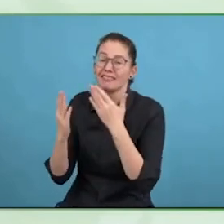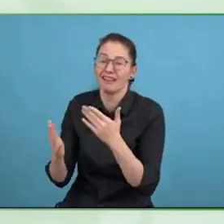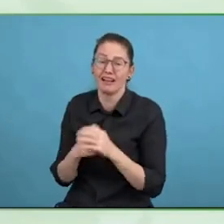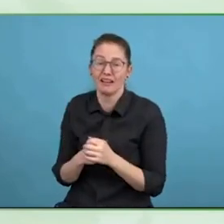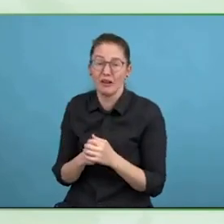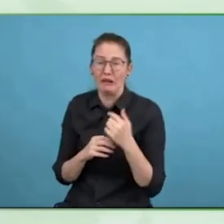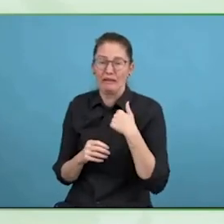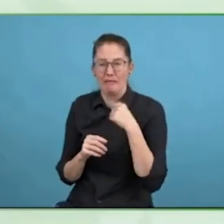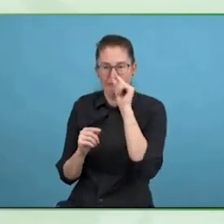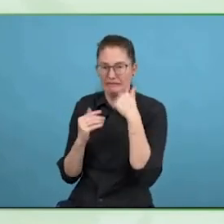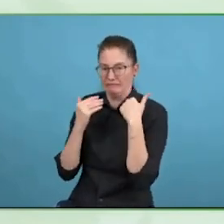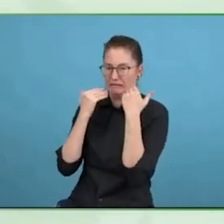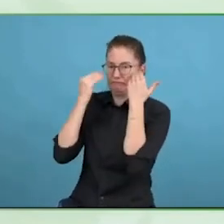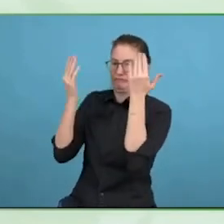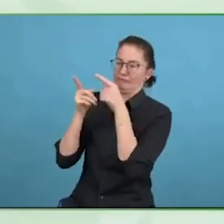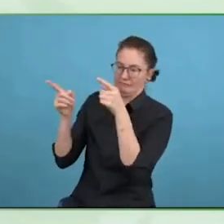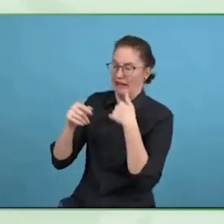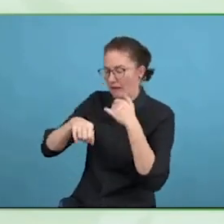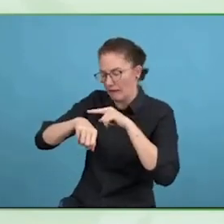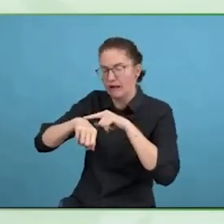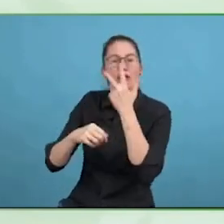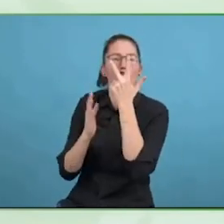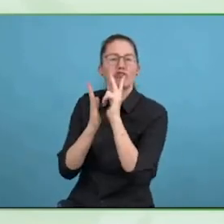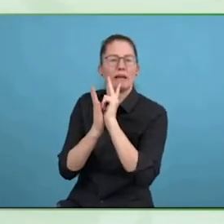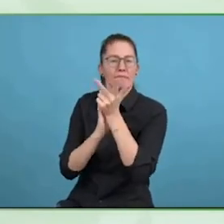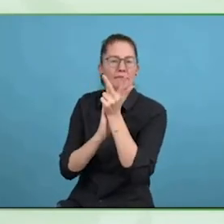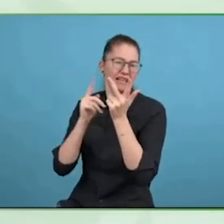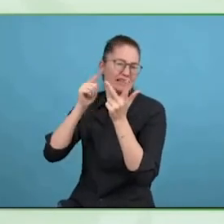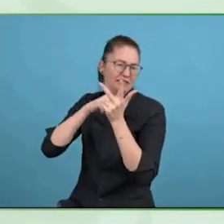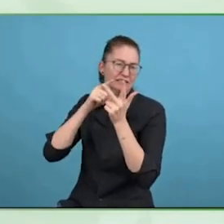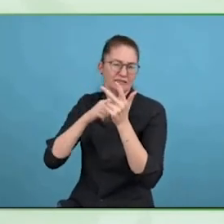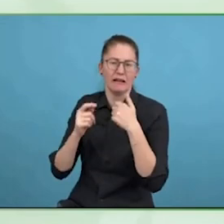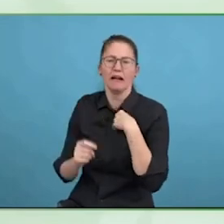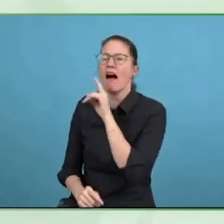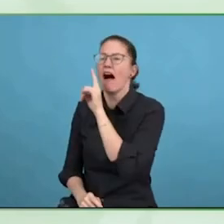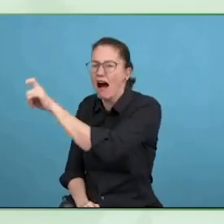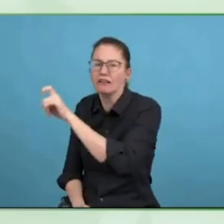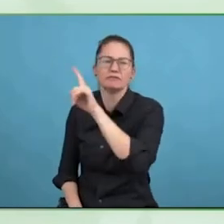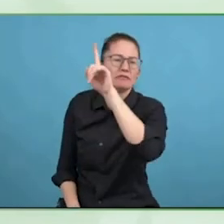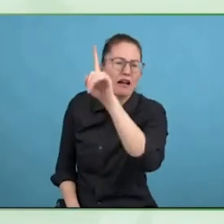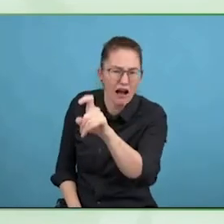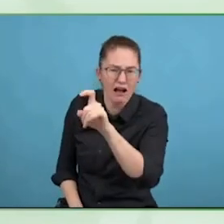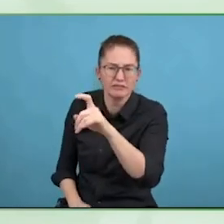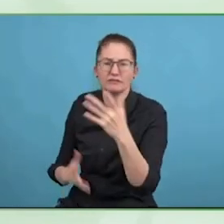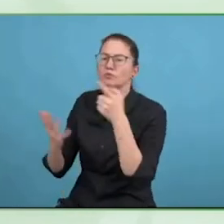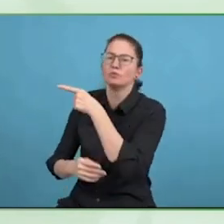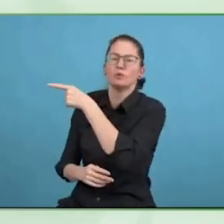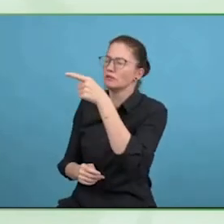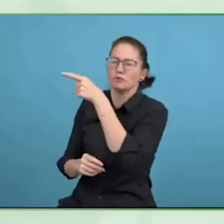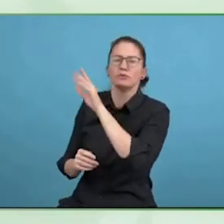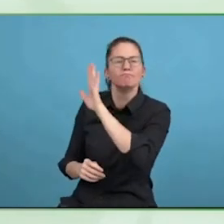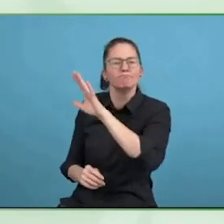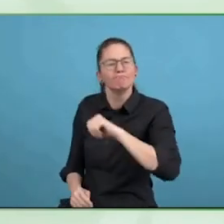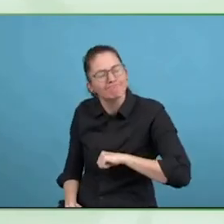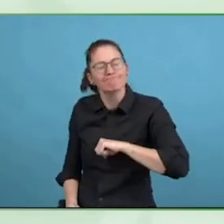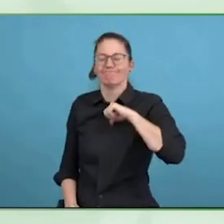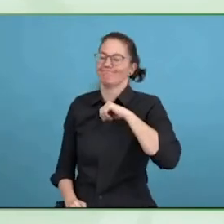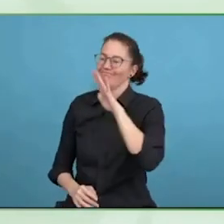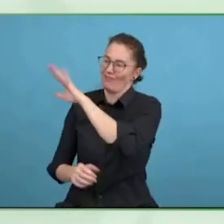holistically take a look at what our customers needs are, and by the way, meet all regulations. Wonderful. Bianca?